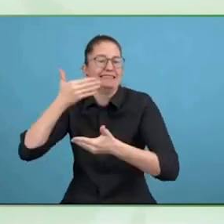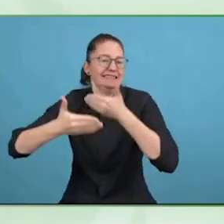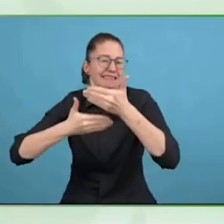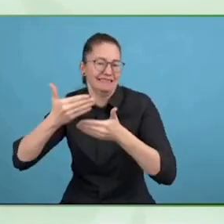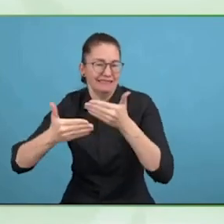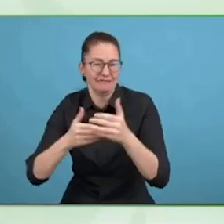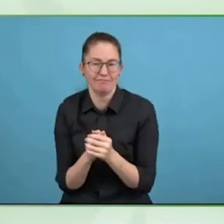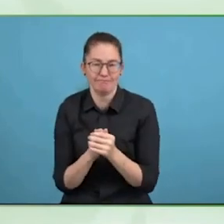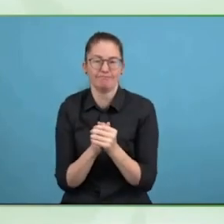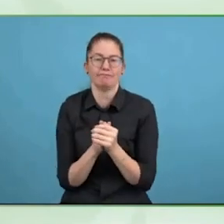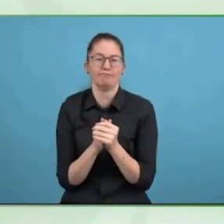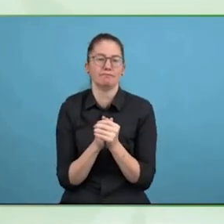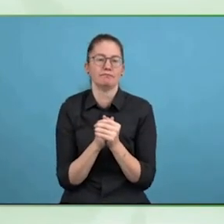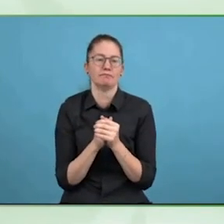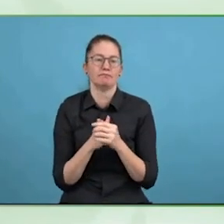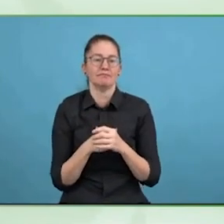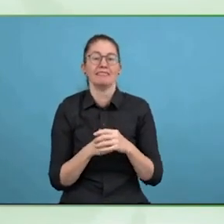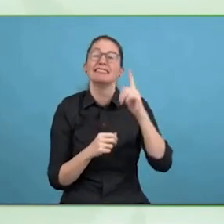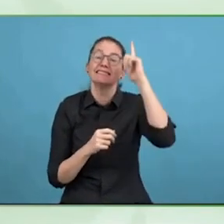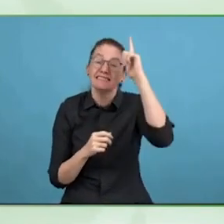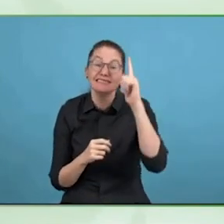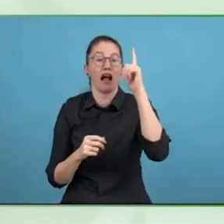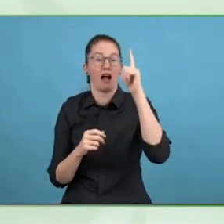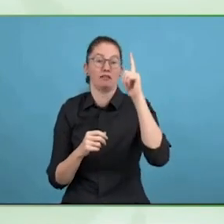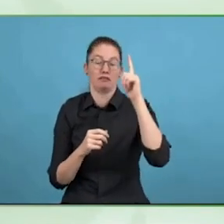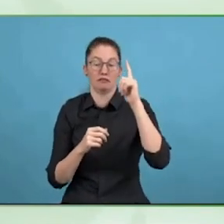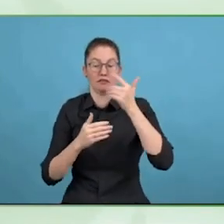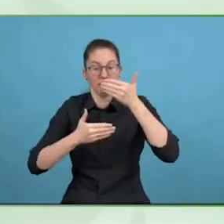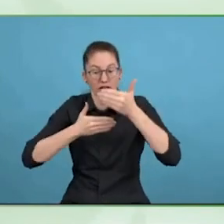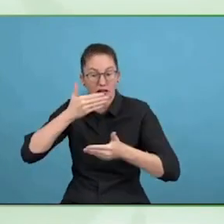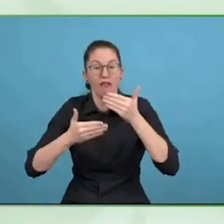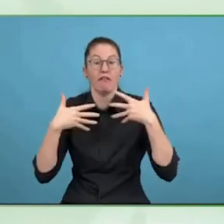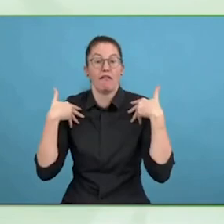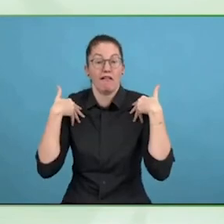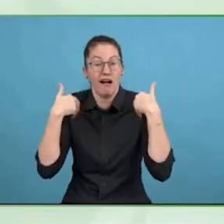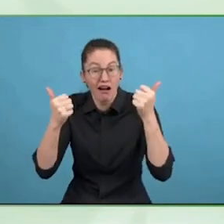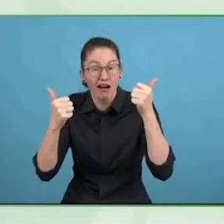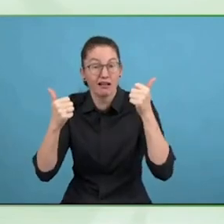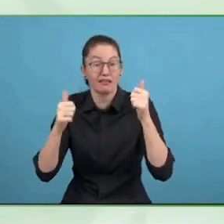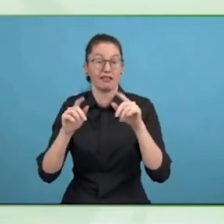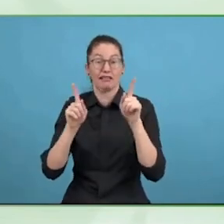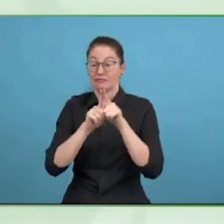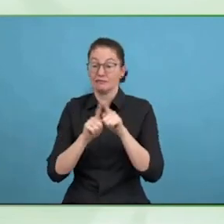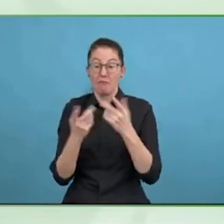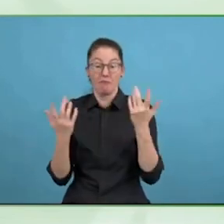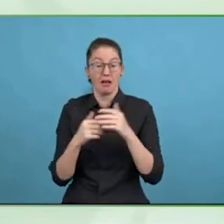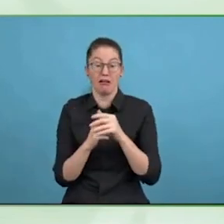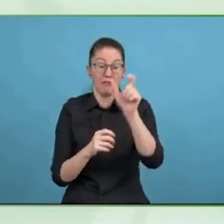another thing, it is continuing to invest in data, evidence, good practice and